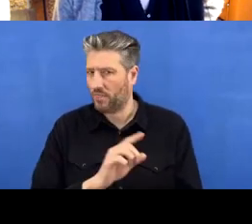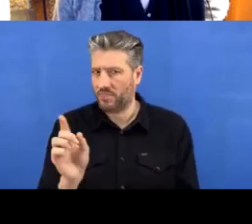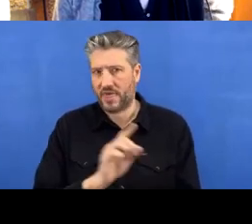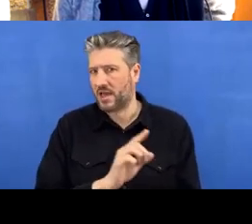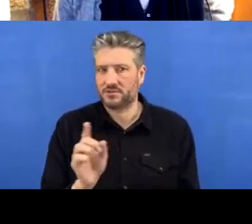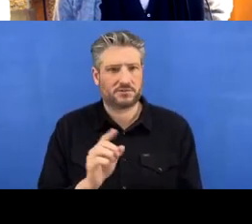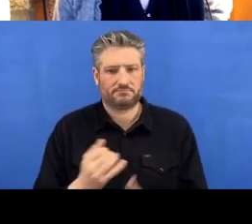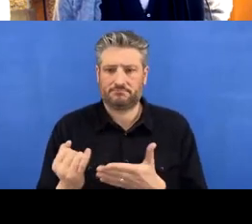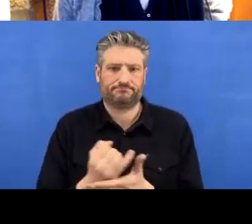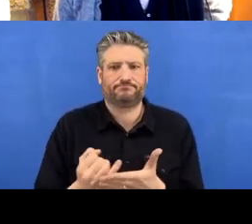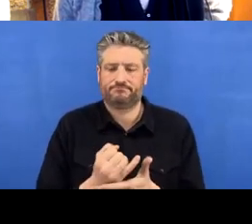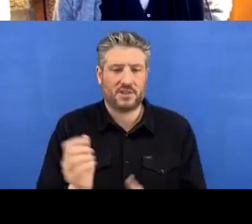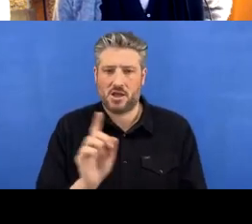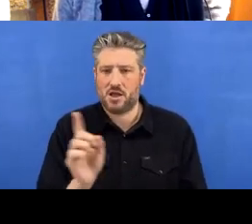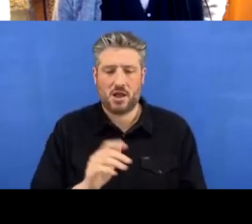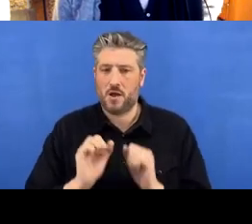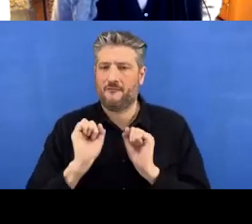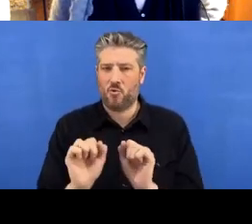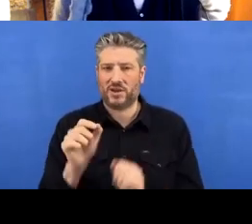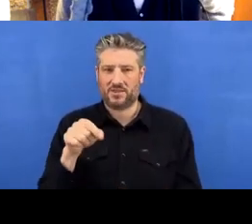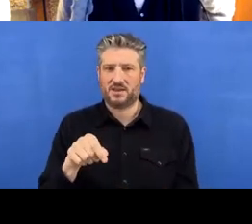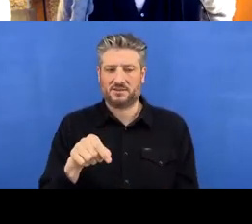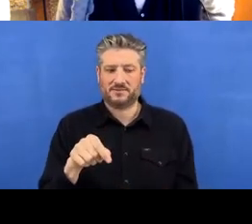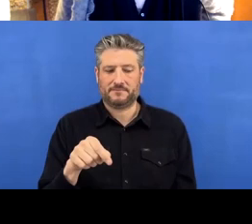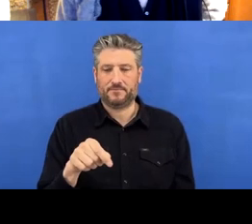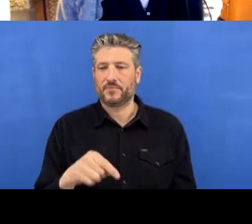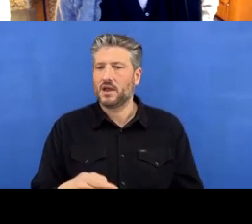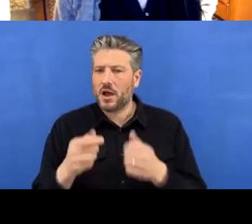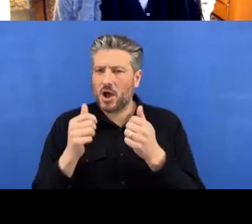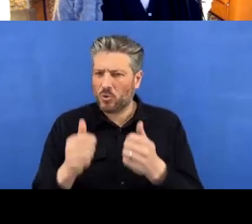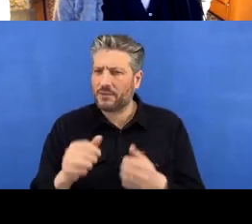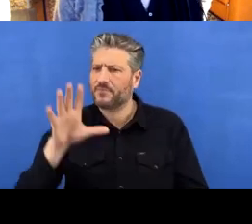Okay so let's do a quick recap of the jargon that we learned today.